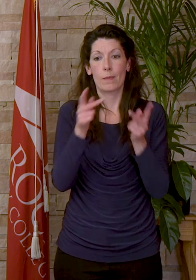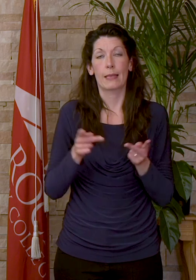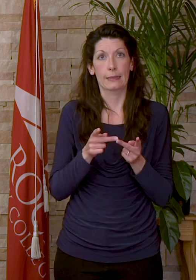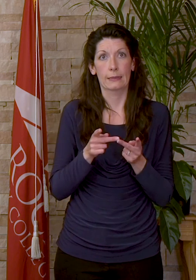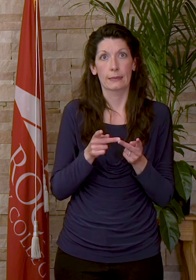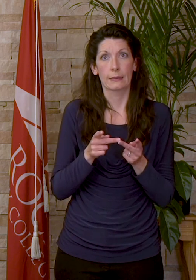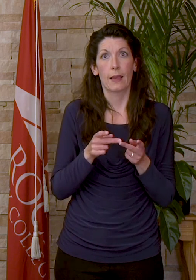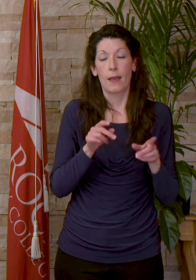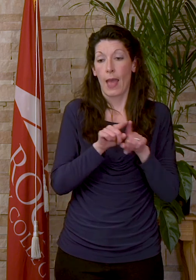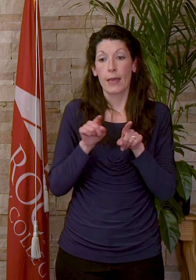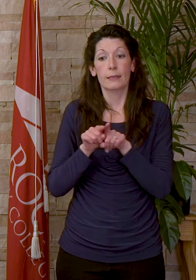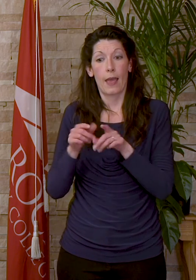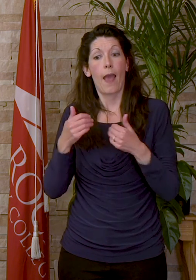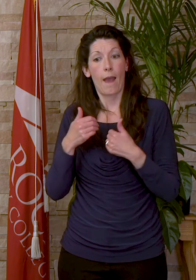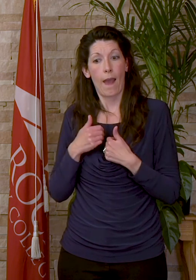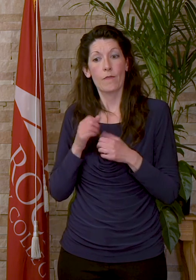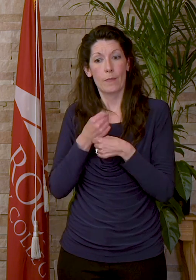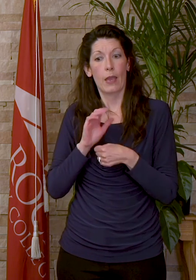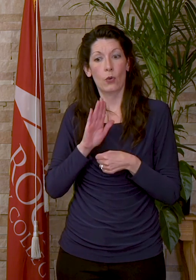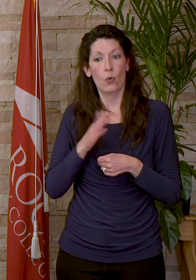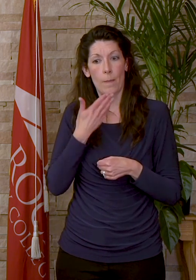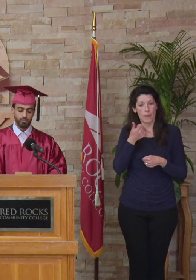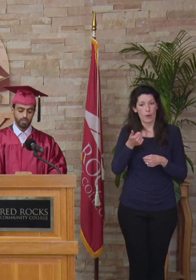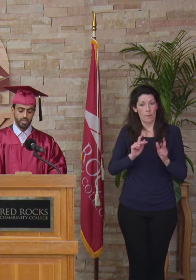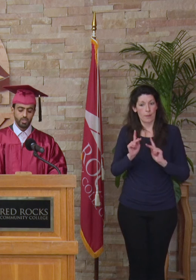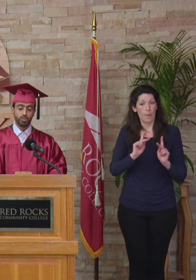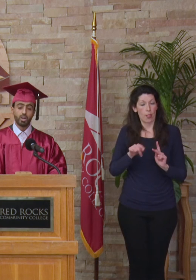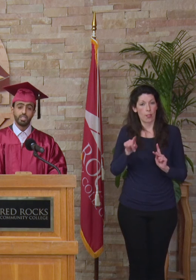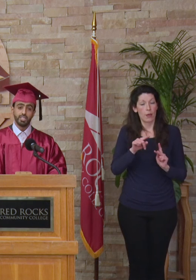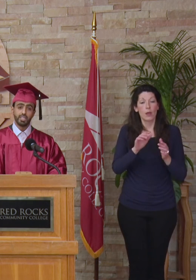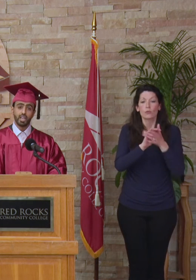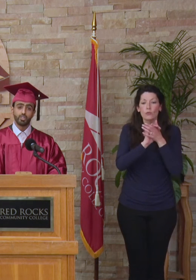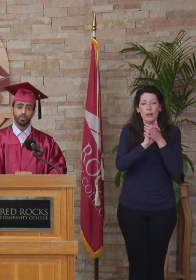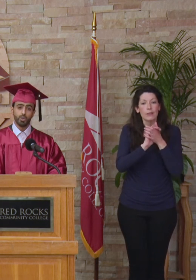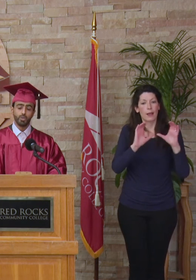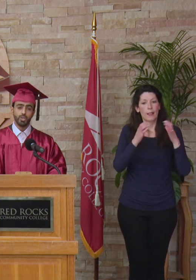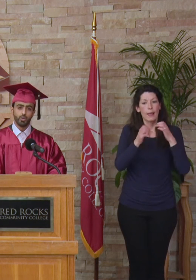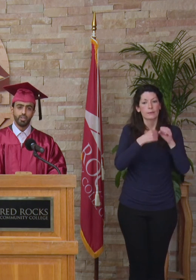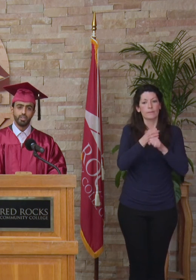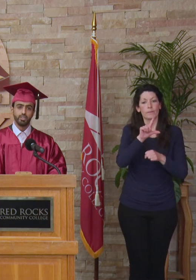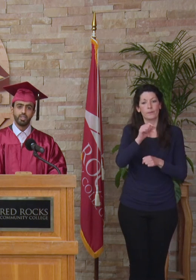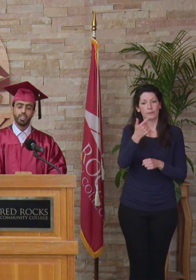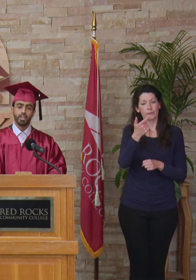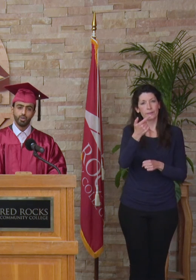as they have undoubtedly made you better people. Congratulations class of 2021! Thank you.